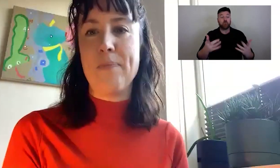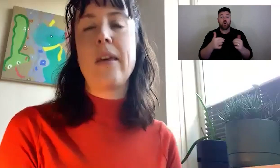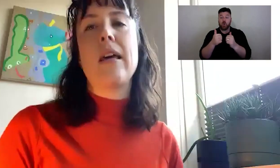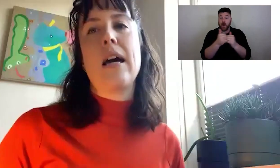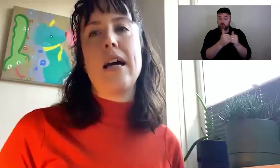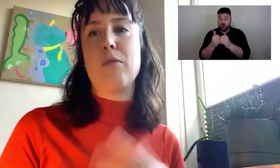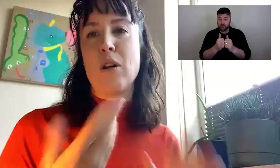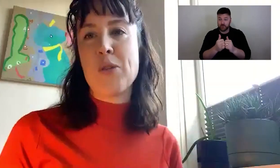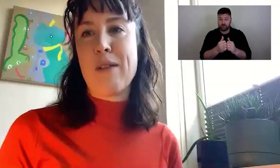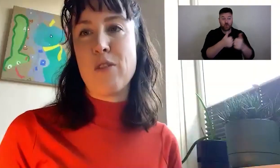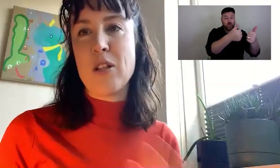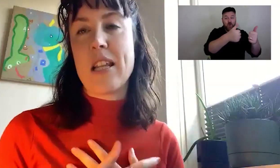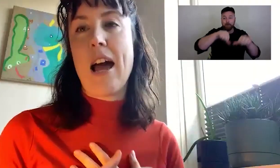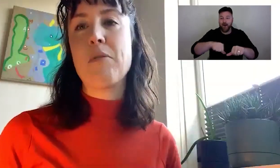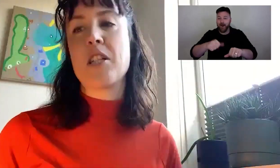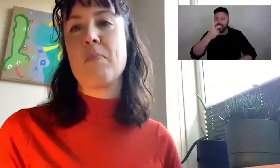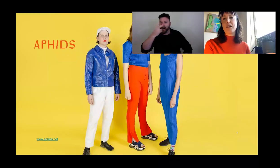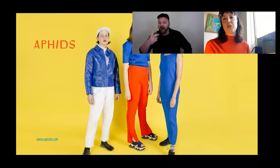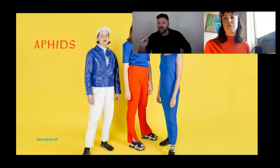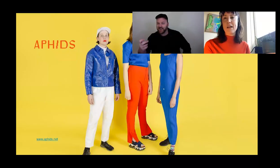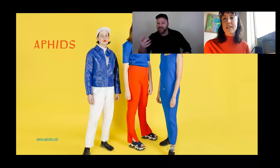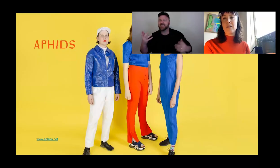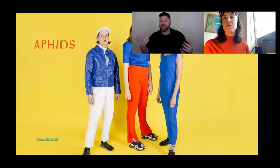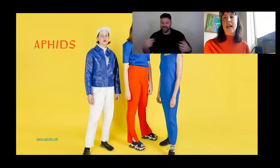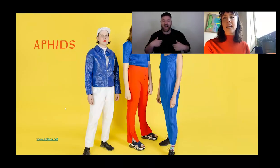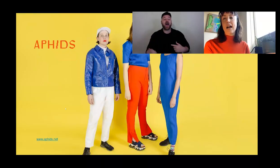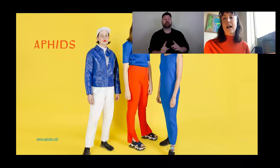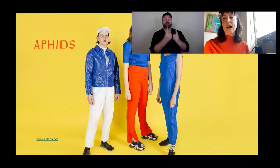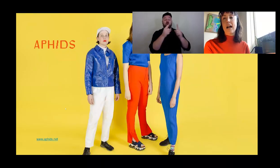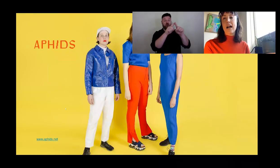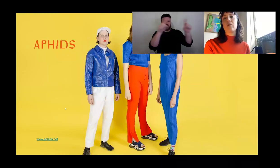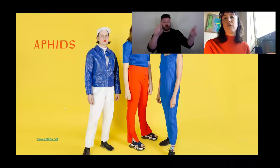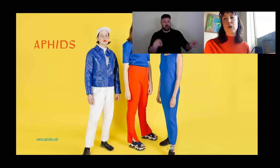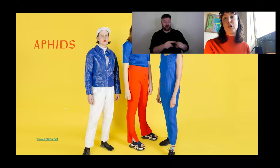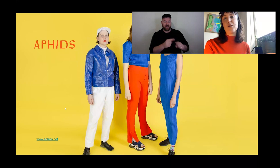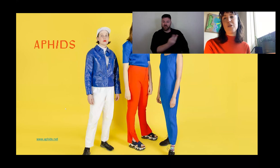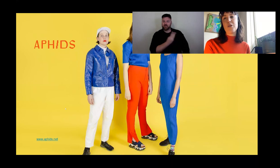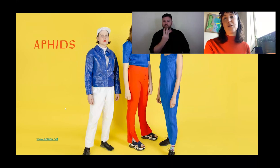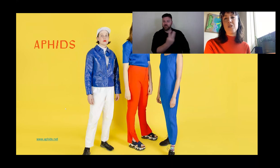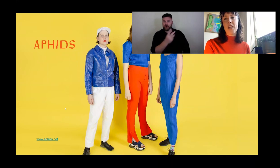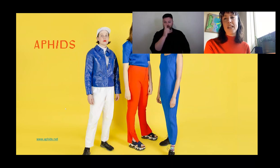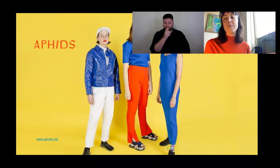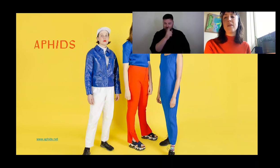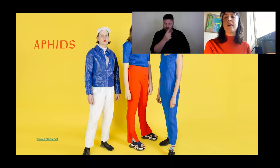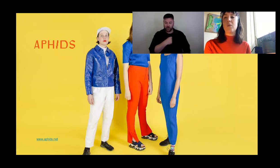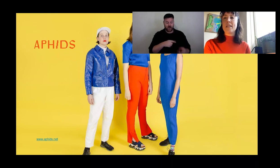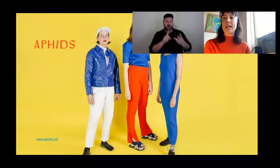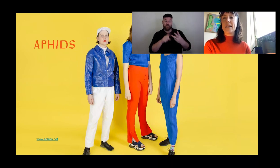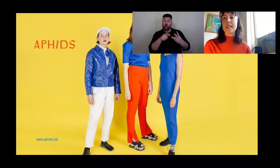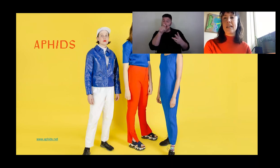We have got to my first slide which is a picture of myself, Lara and the third co-director Eugenia. We are